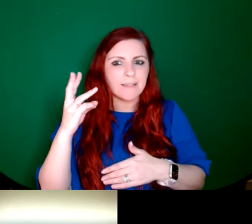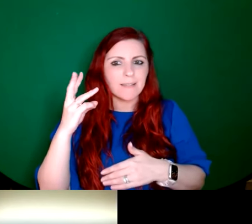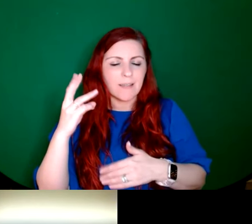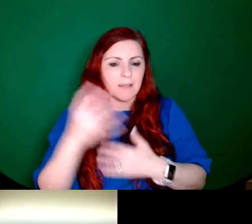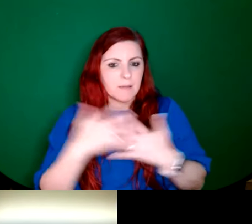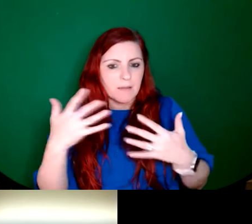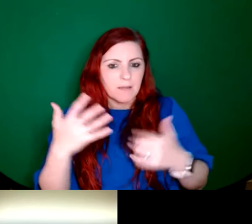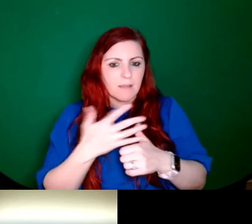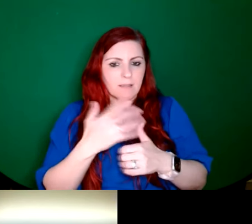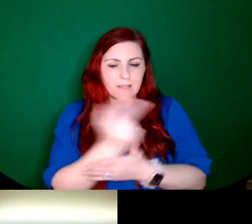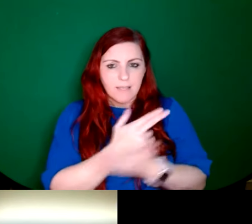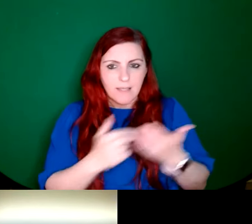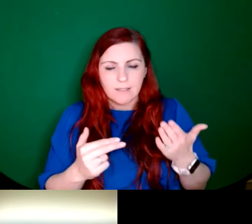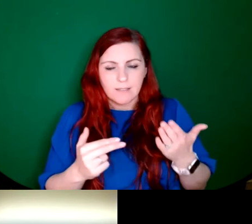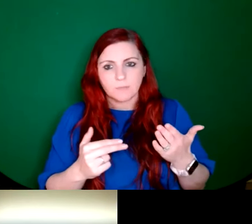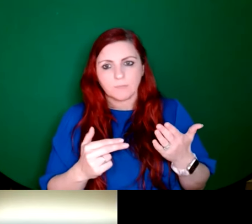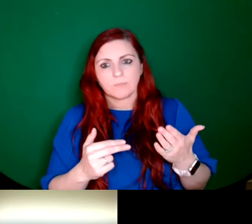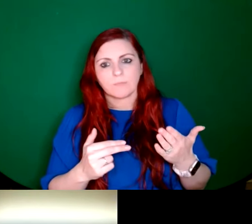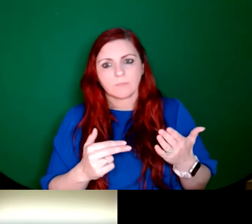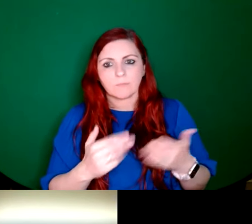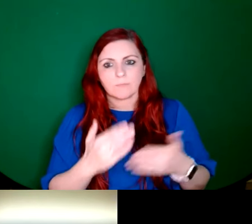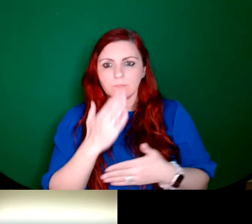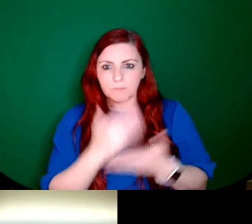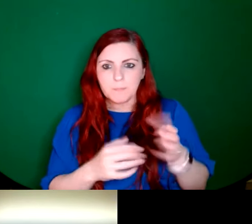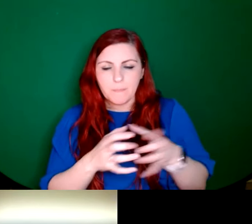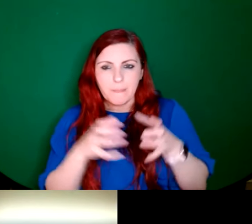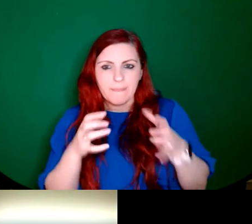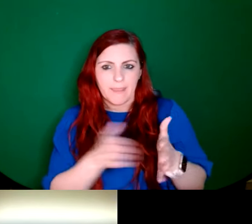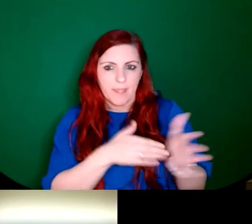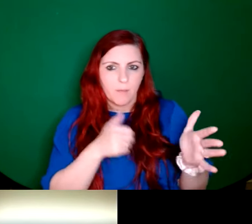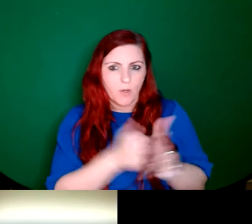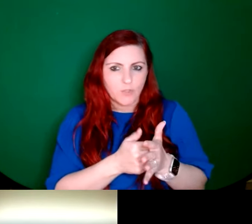And some of the big commercial firms, they really, there wasn't much artistry